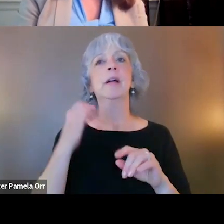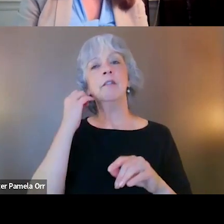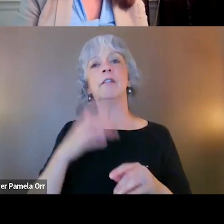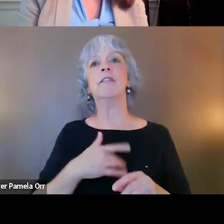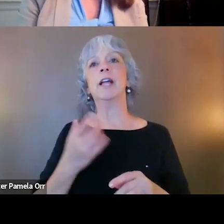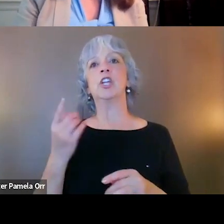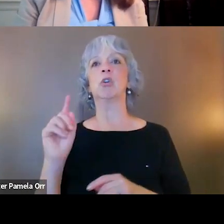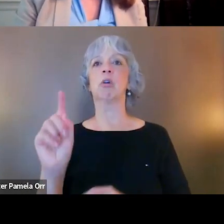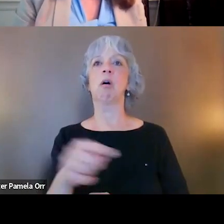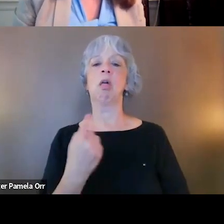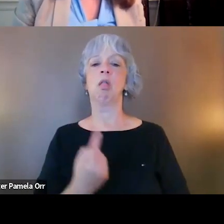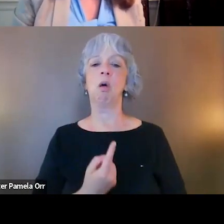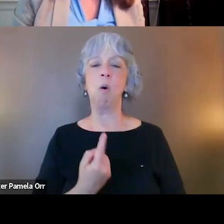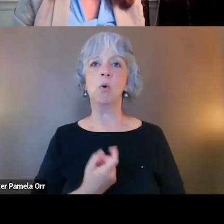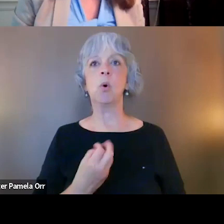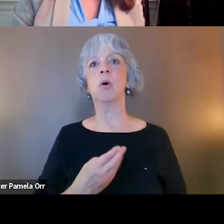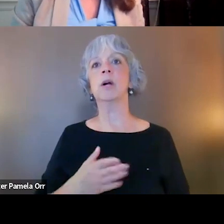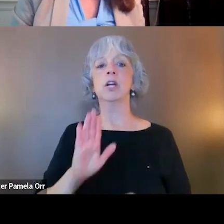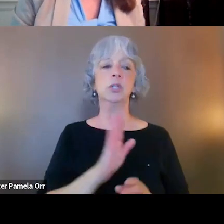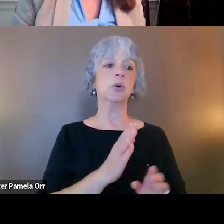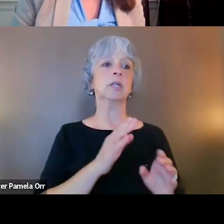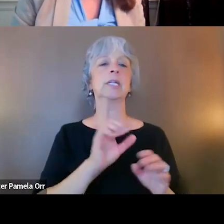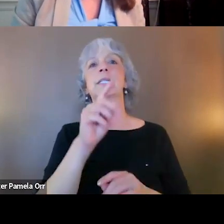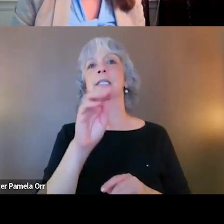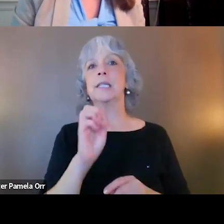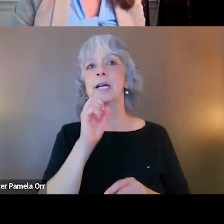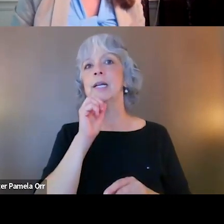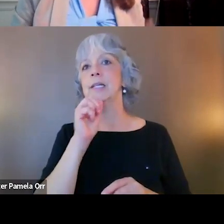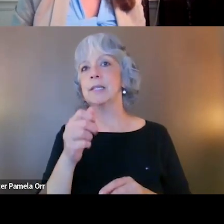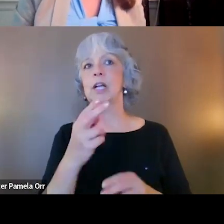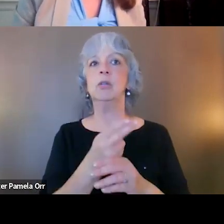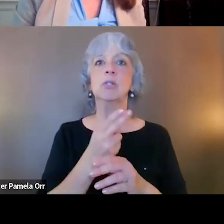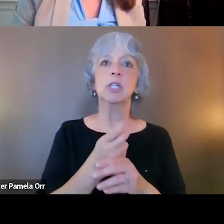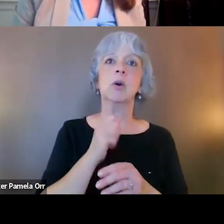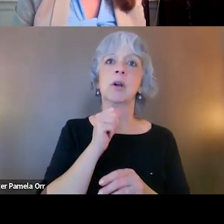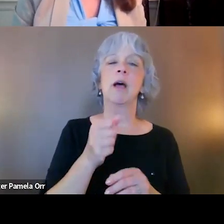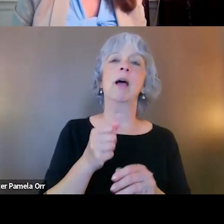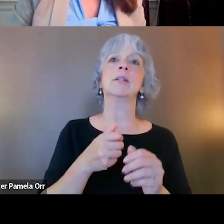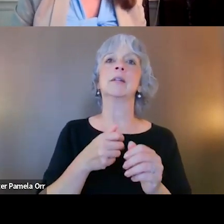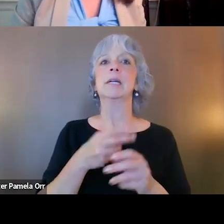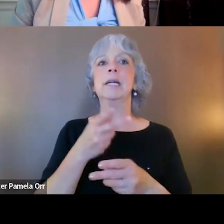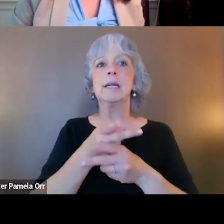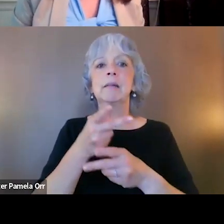or that your site isn't using some of these or isn't keeping up with this evidence that you're hearing us talk about. Please reach out.